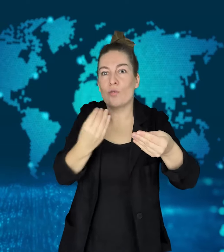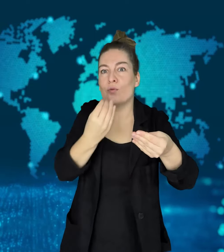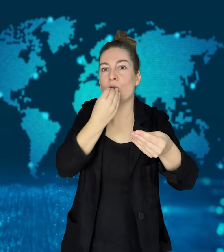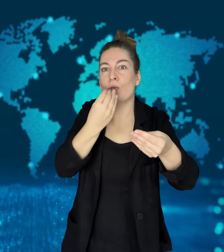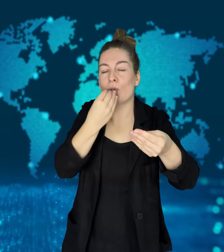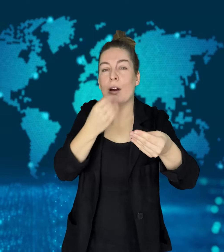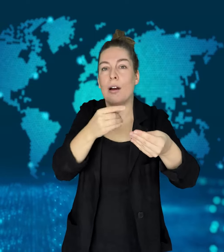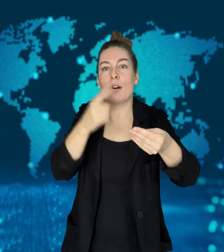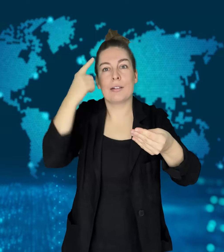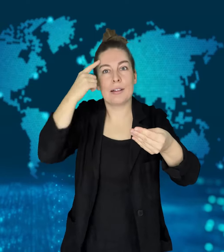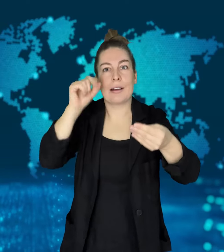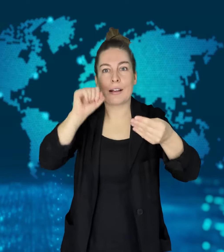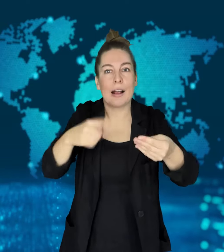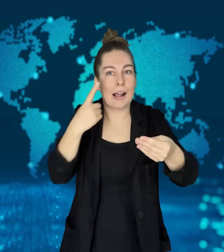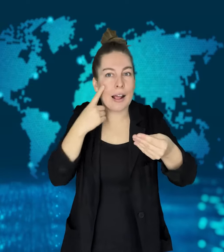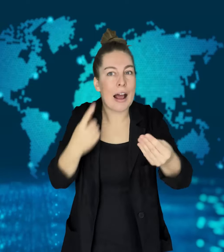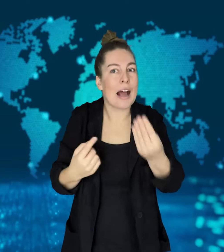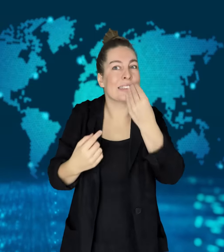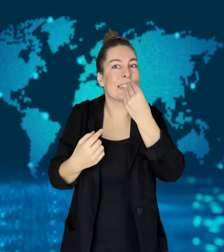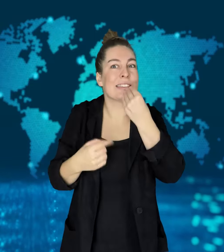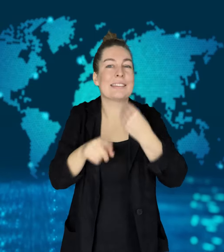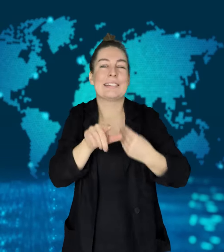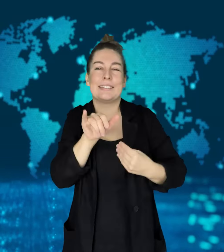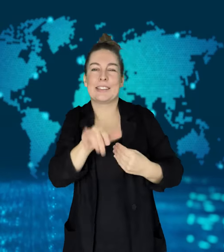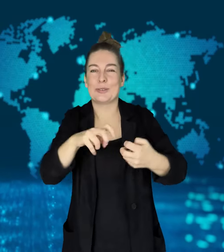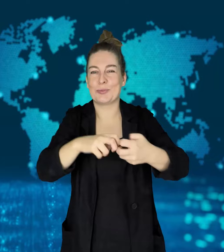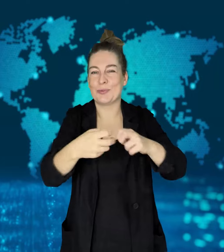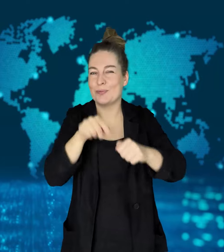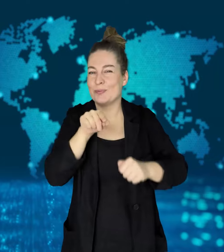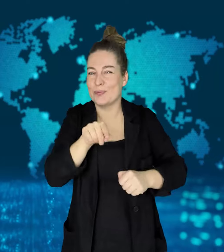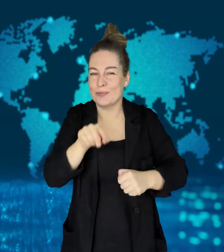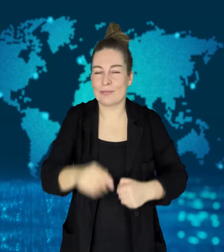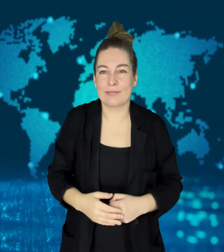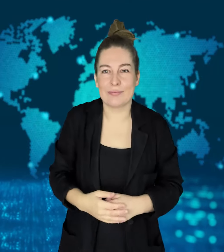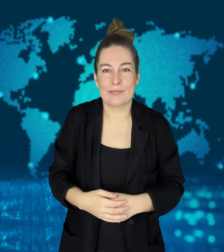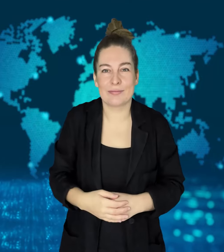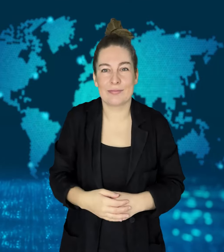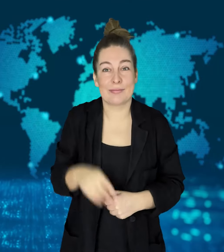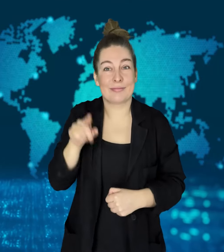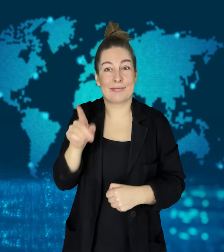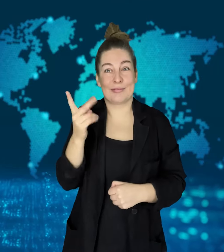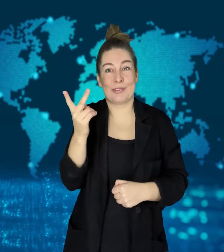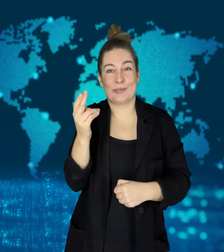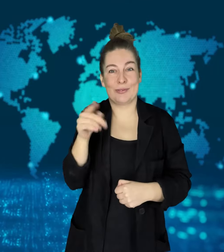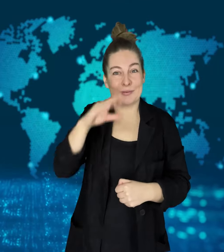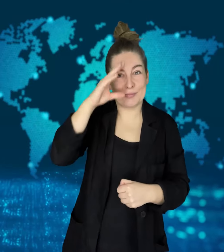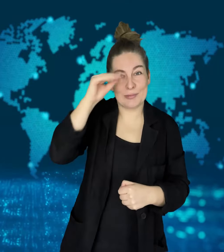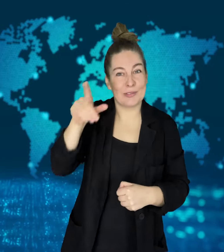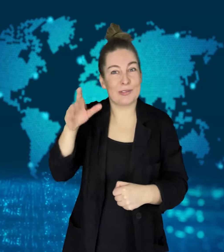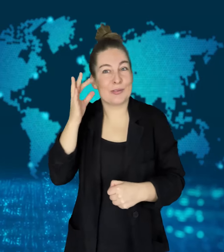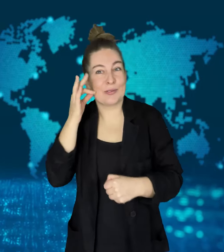and laughed about their predicament.